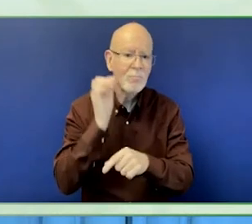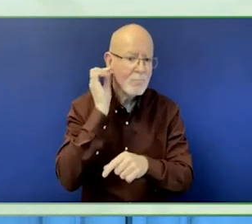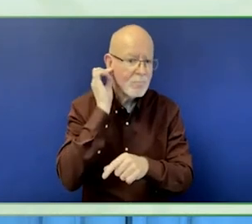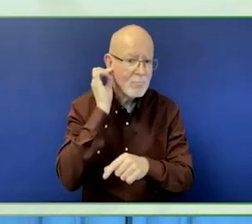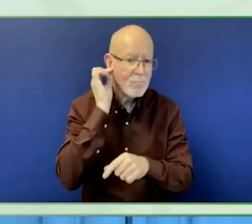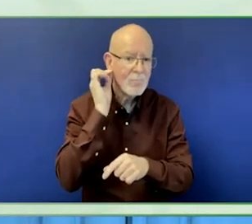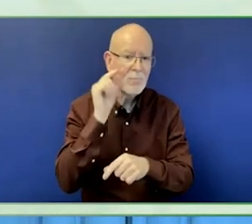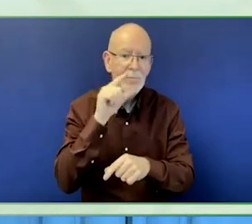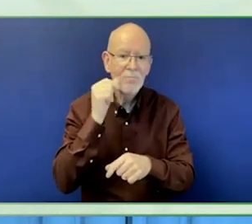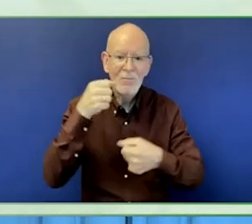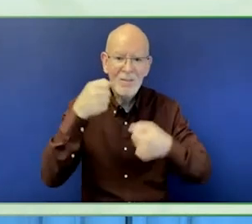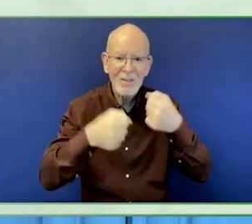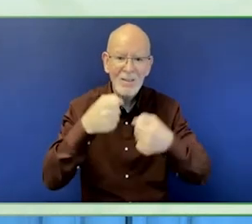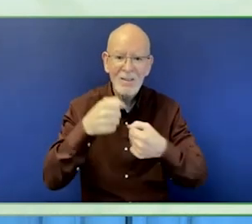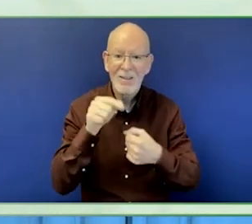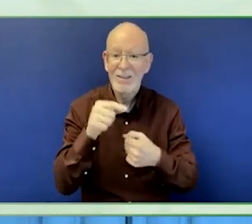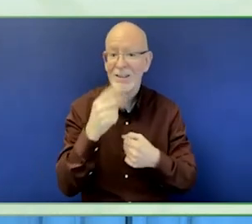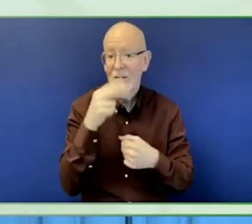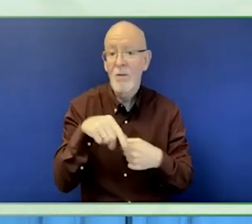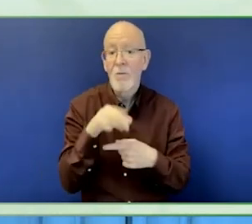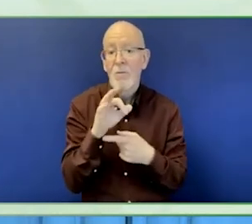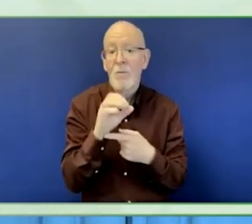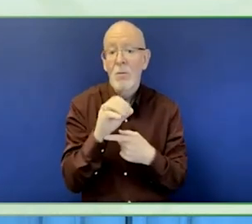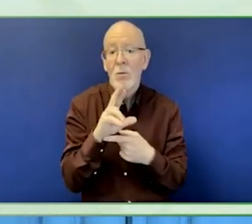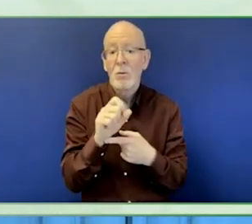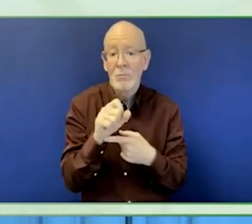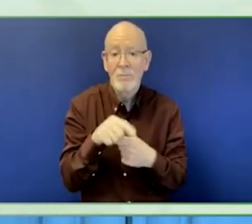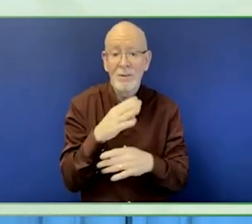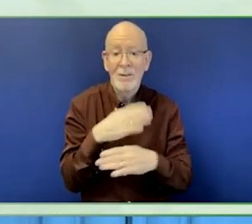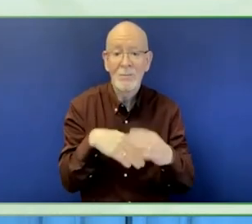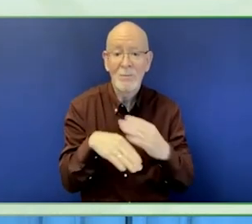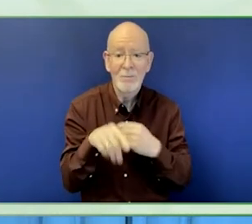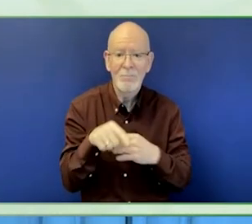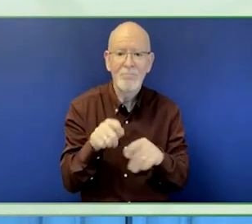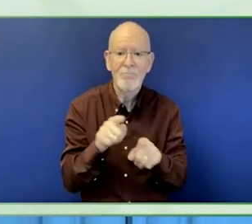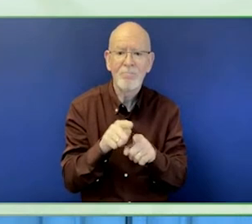We also made grants that are disability inclusive, with a